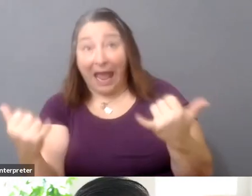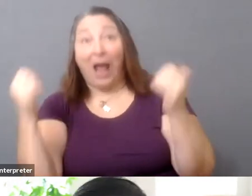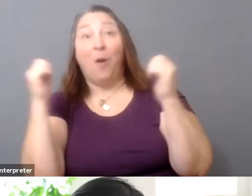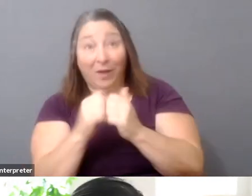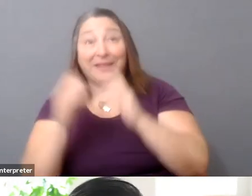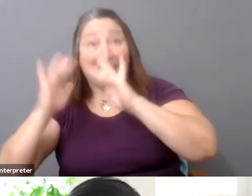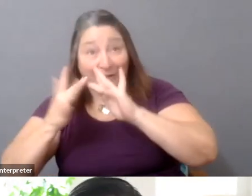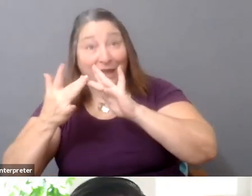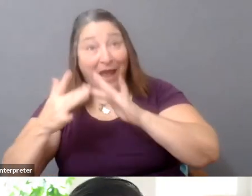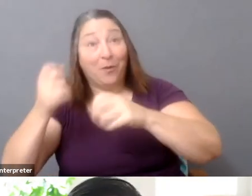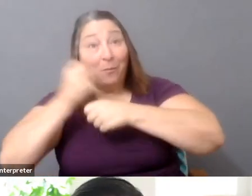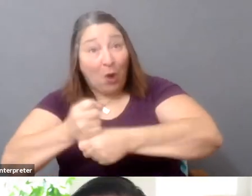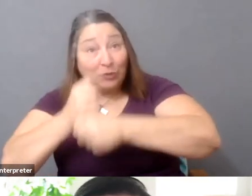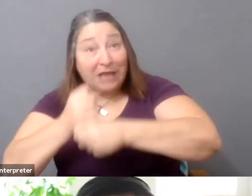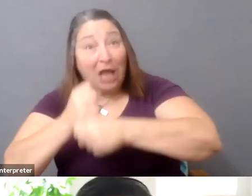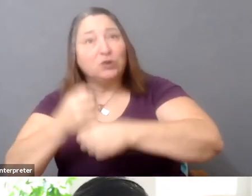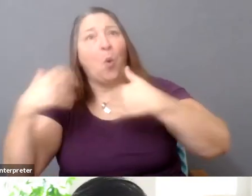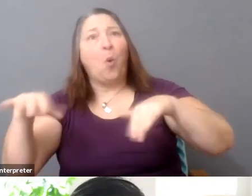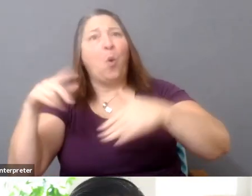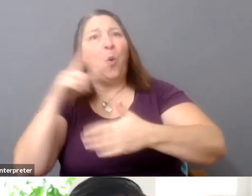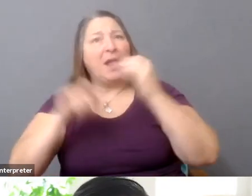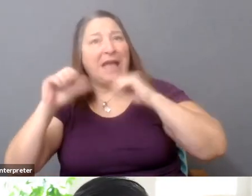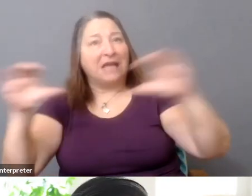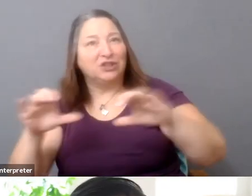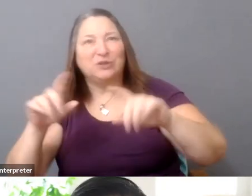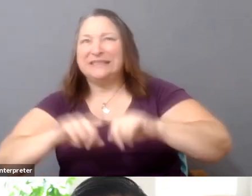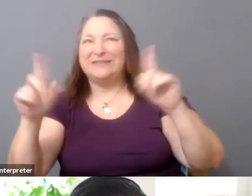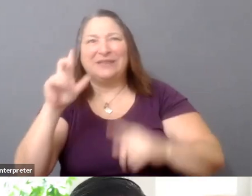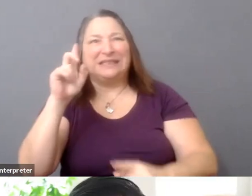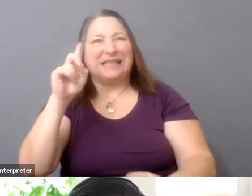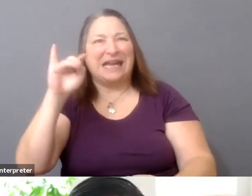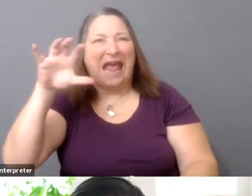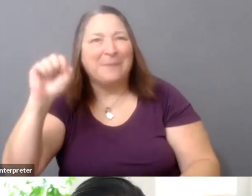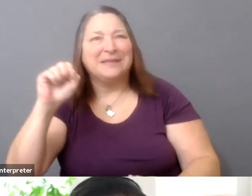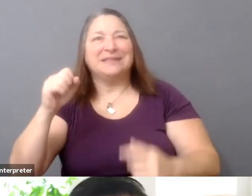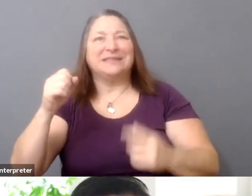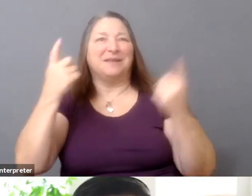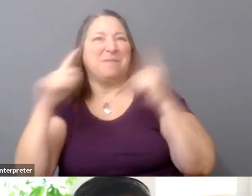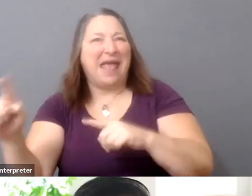And it's just it has different dynamics, the pace of it, the impact.